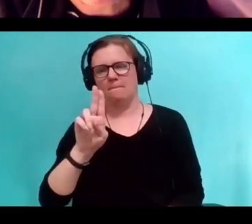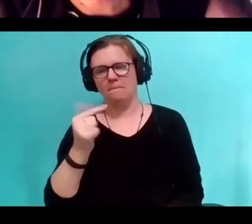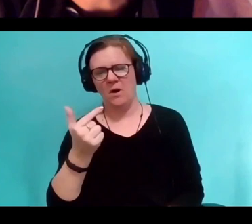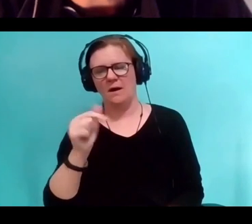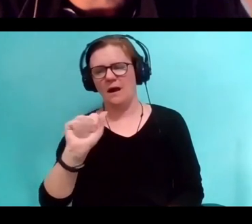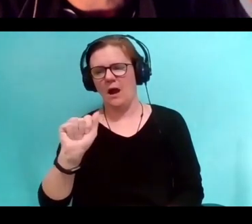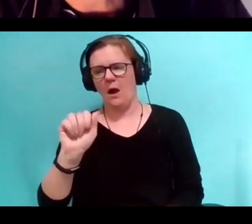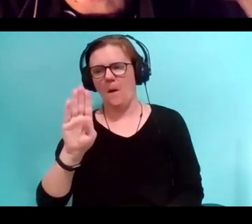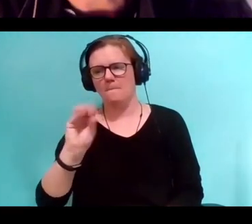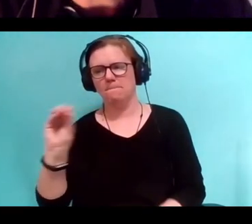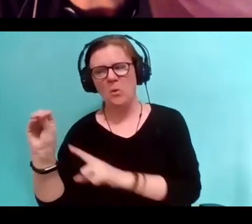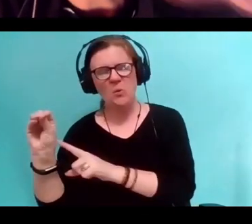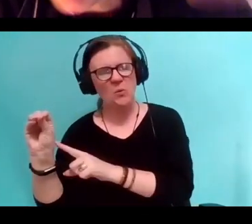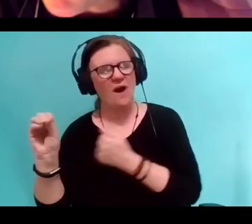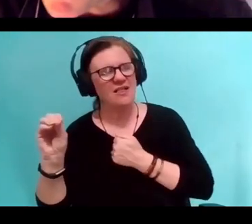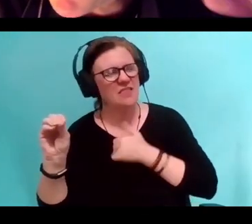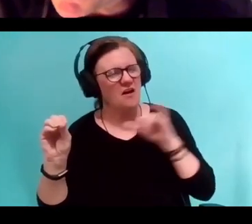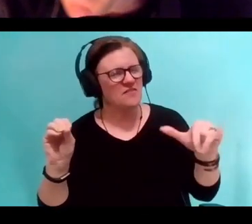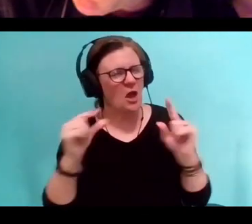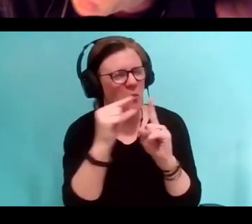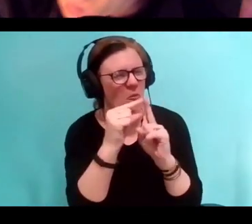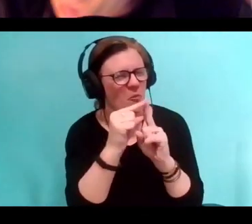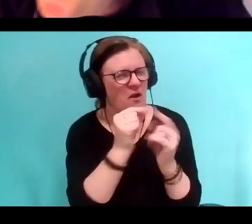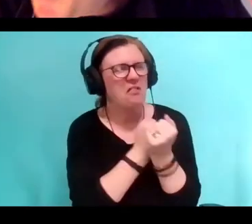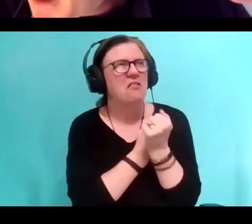but I love having them. You have a massive vocabulary and it's there in your book.